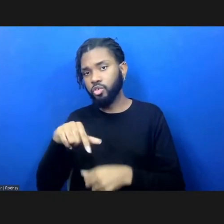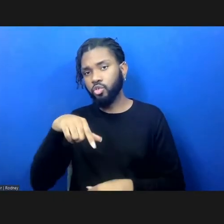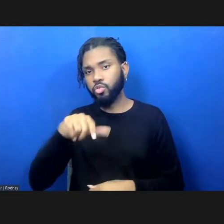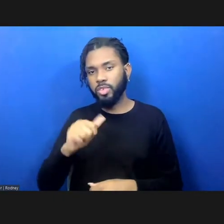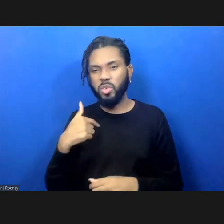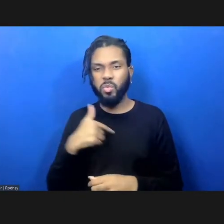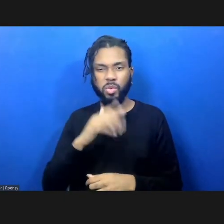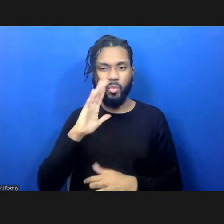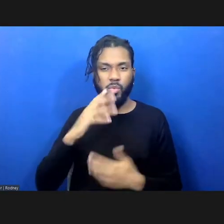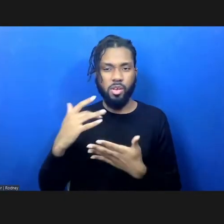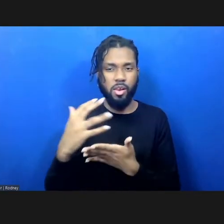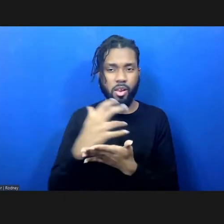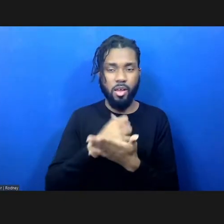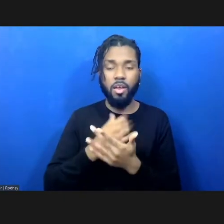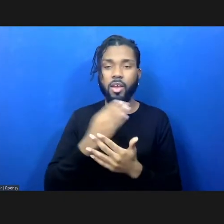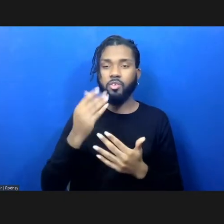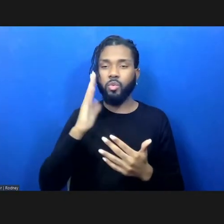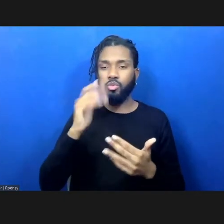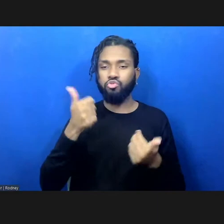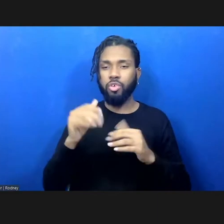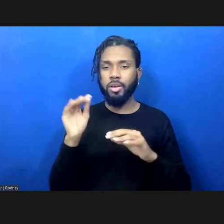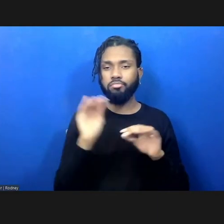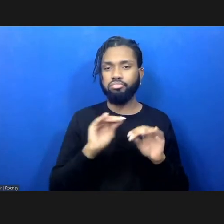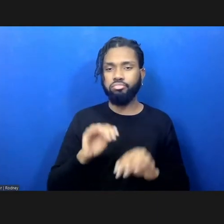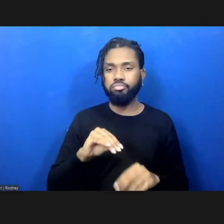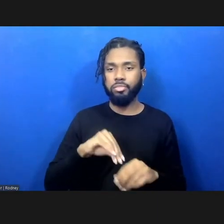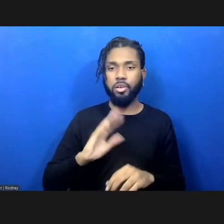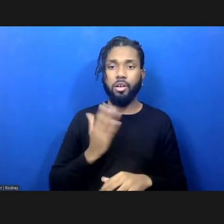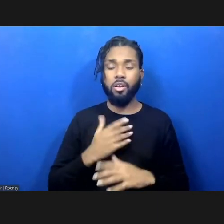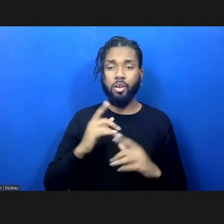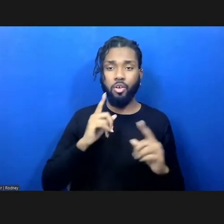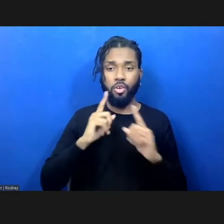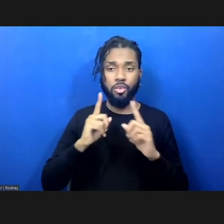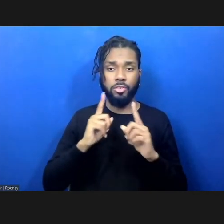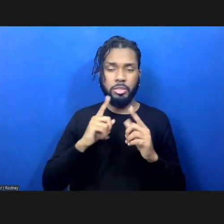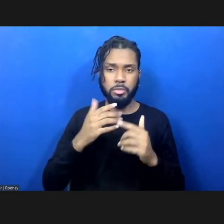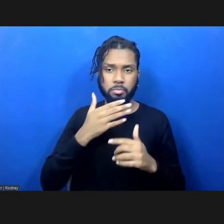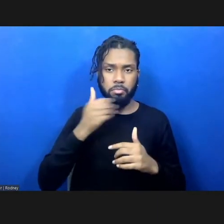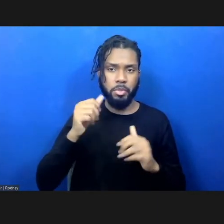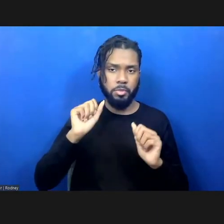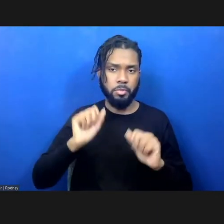try and incorporate them into our conversation the best way I can.